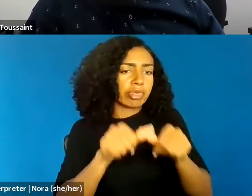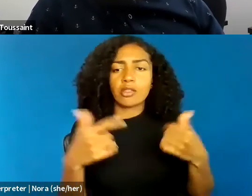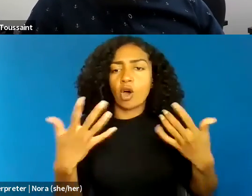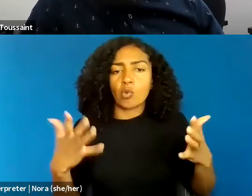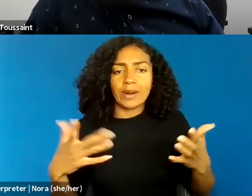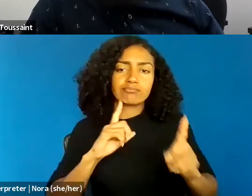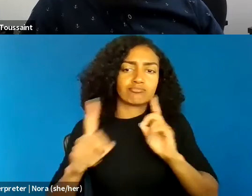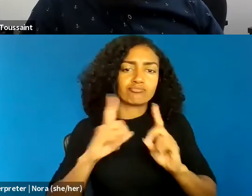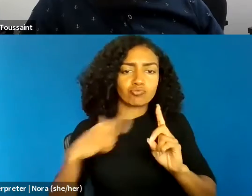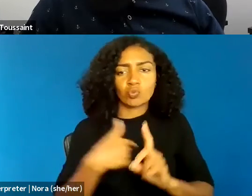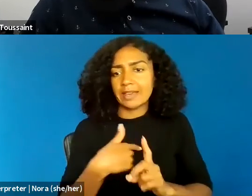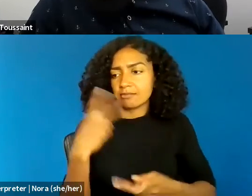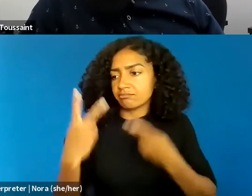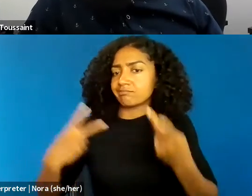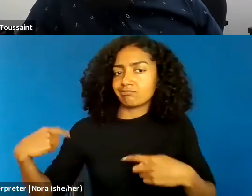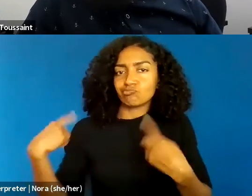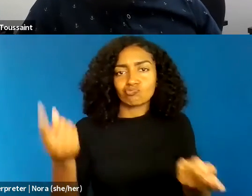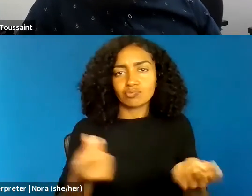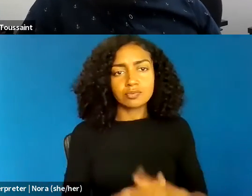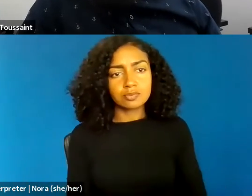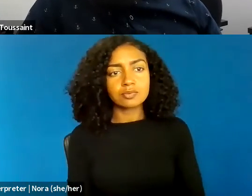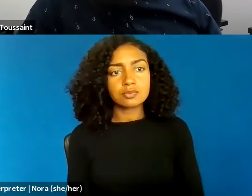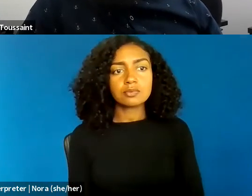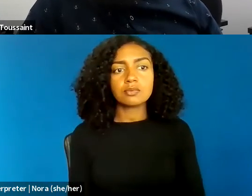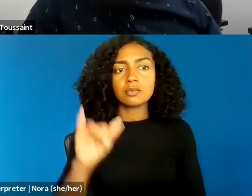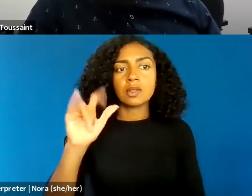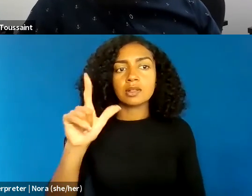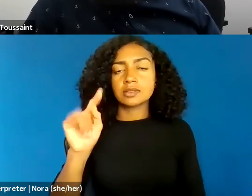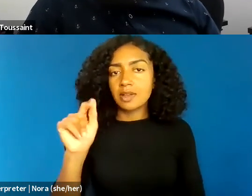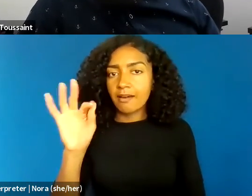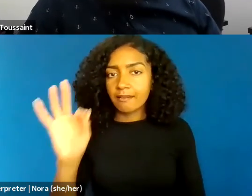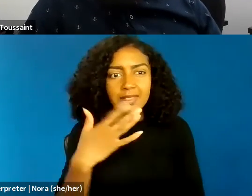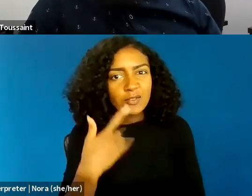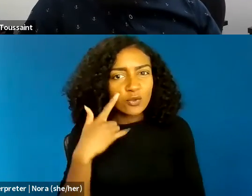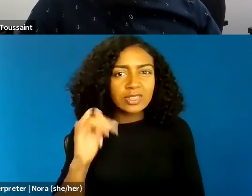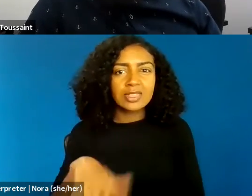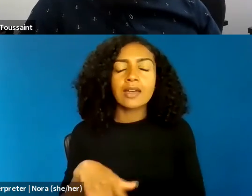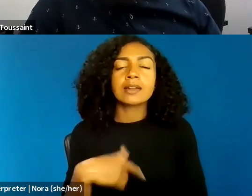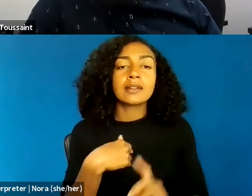Thank you for that. I actually, since we have a few minutes left, I'm really curious to hear Professor Caper's thoughts on this as well,